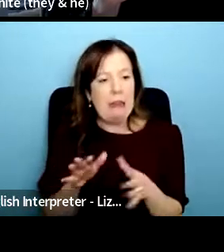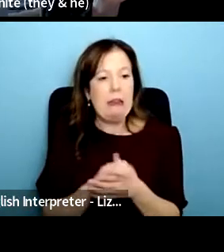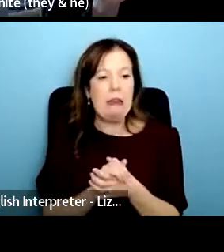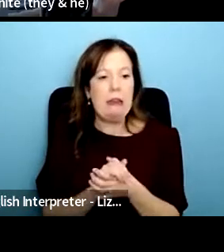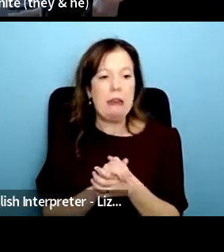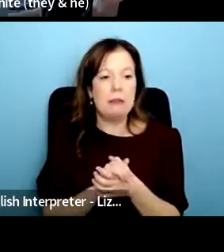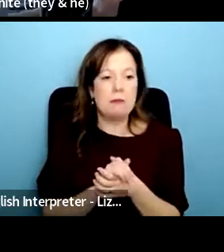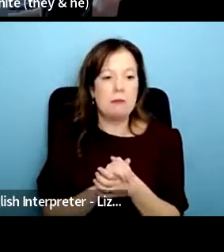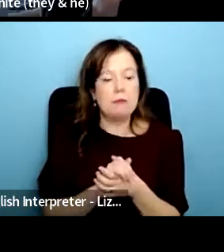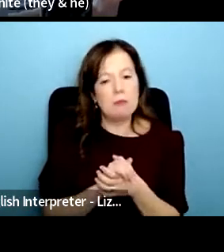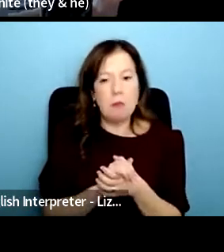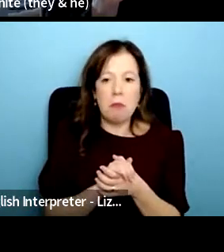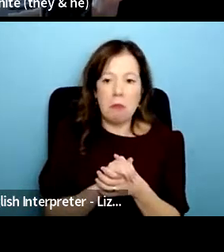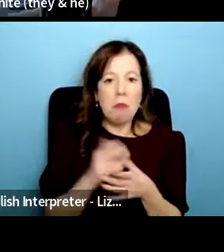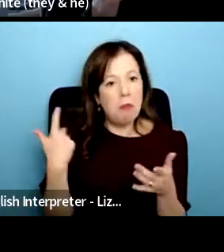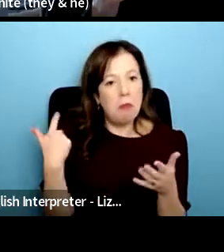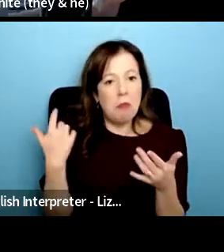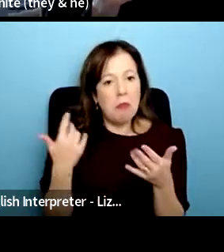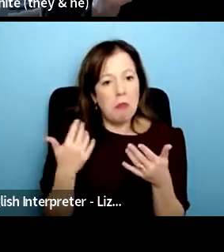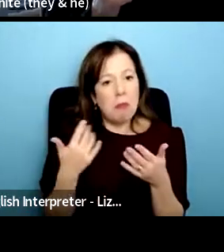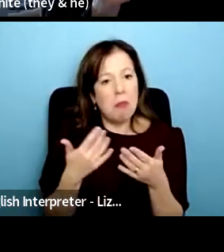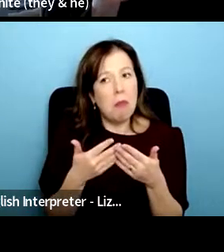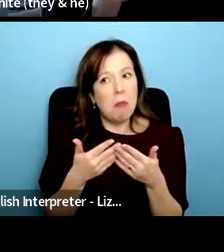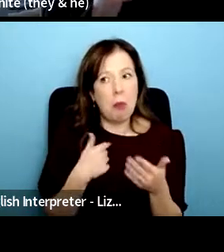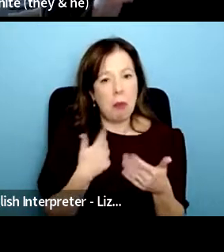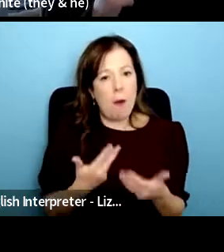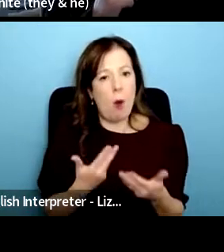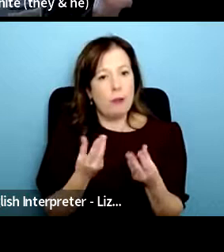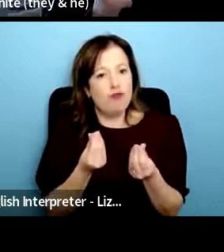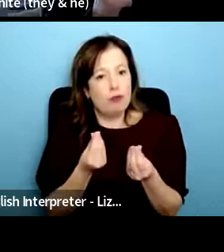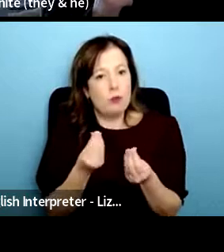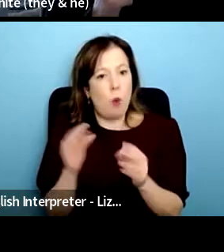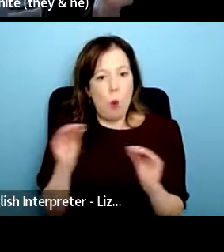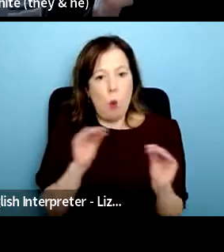so yeah that's how we sort of resourcing it money wise still trying to figure that out